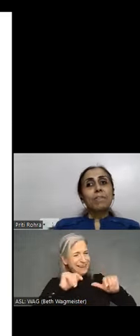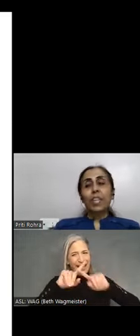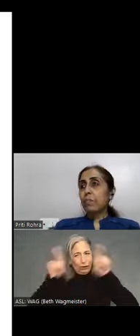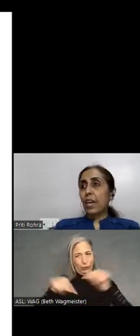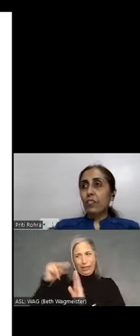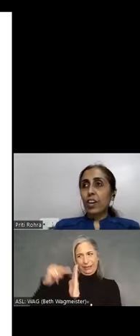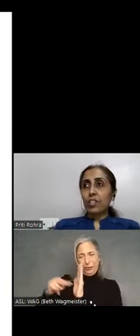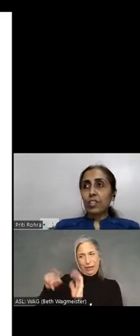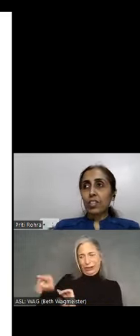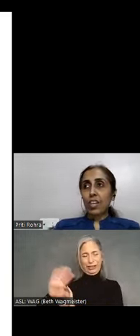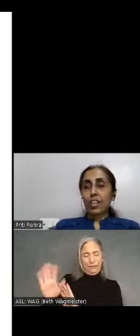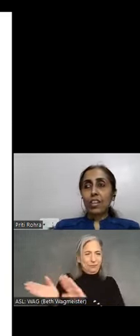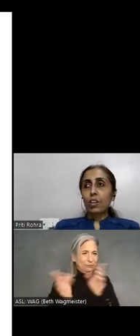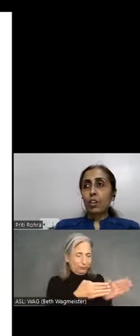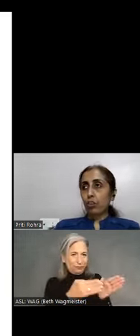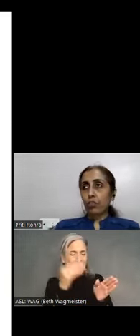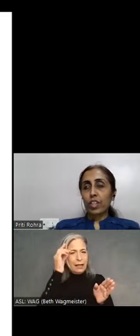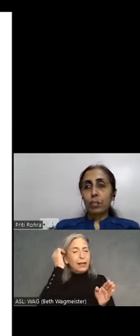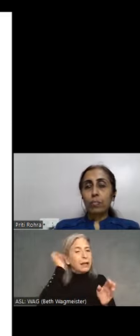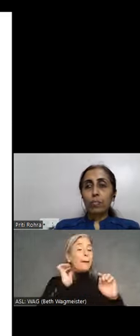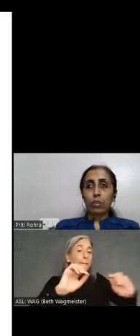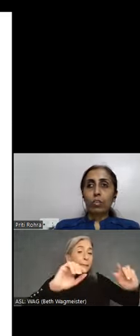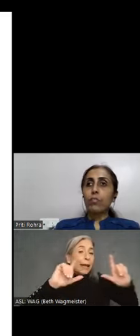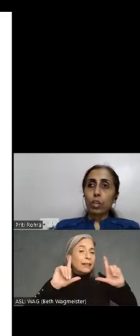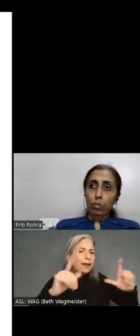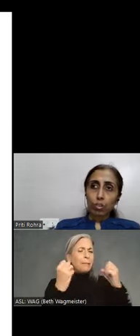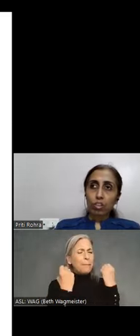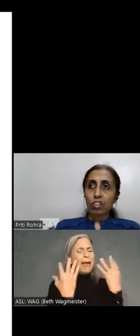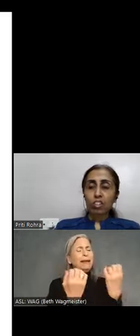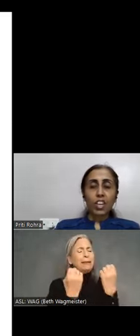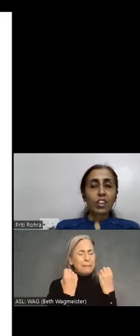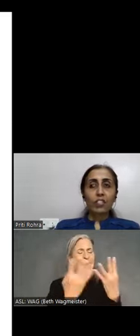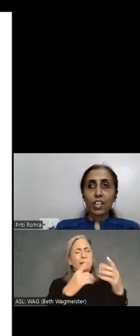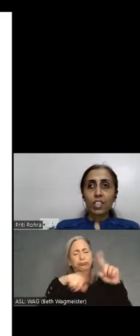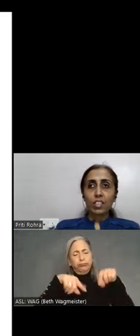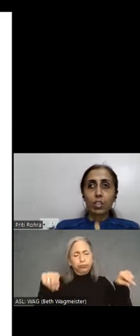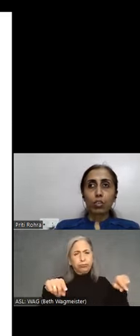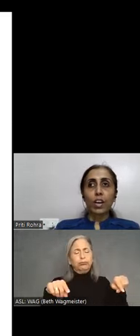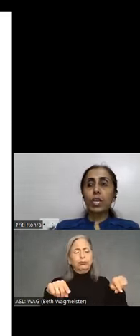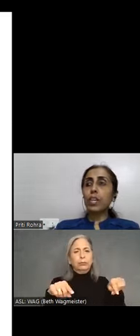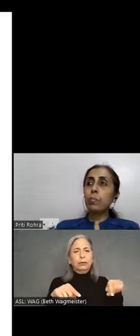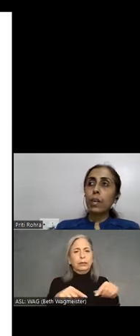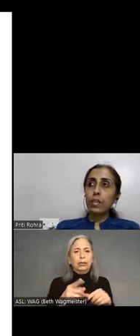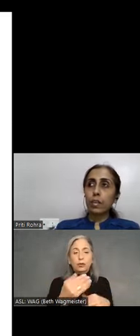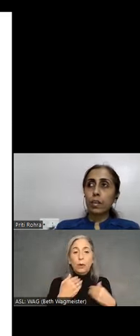There are magnifiers and lots of them on the Windows side of thing. You have the in-built